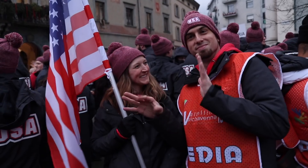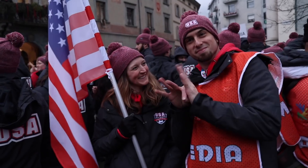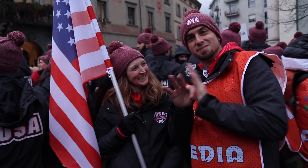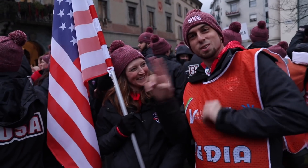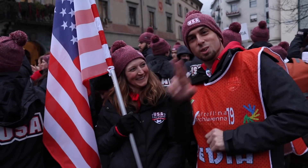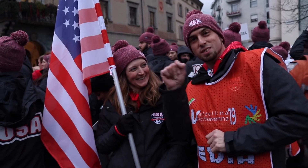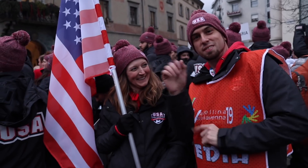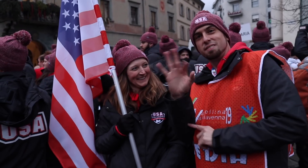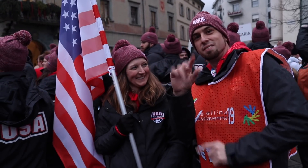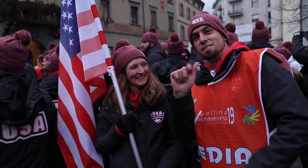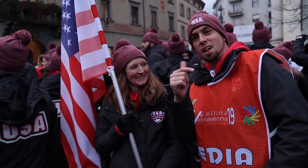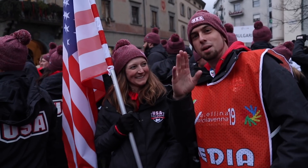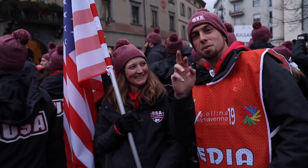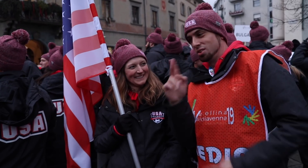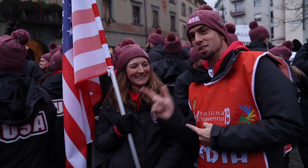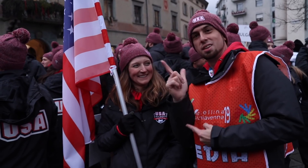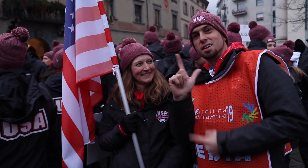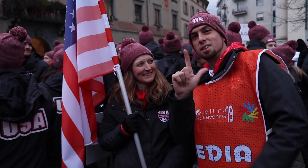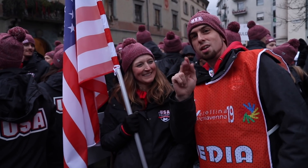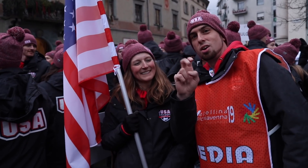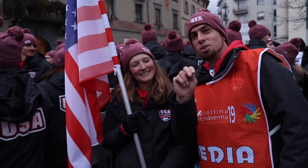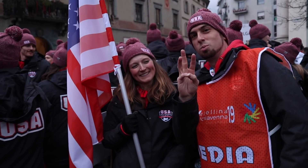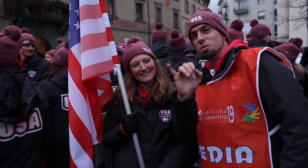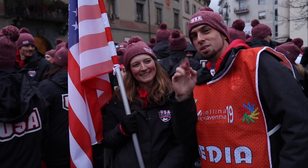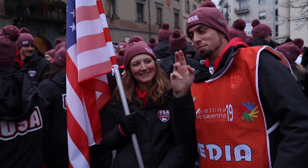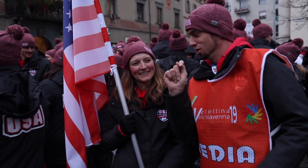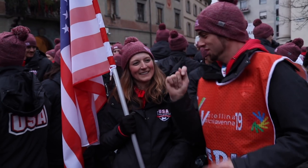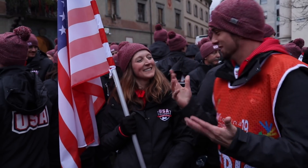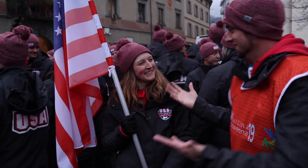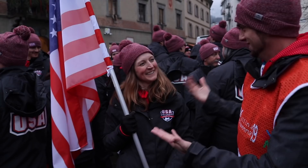She was just selected as the U.S. flag-bearer! Lauren Weibert.